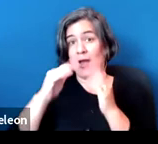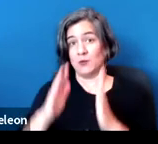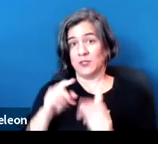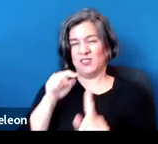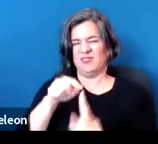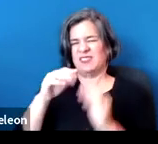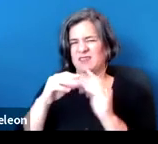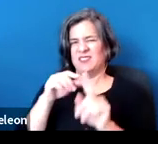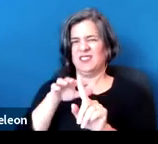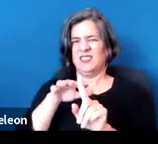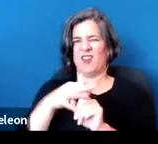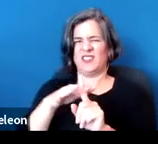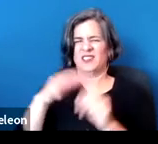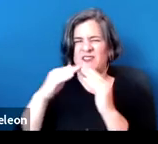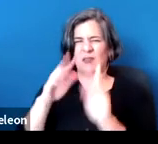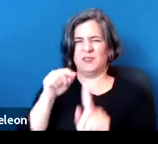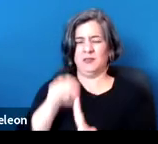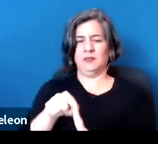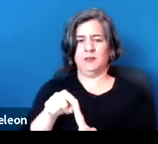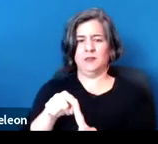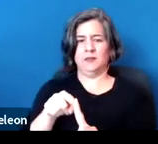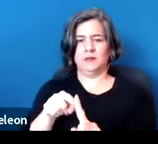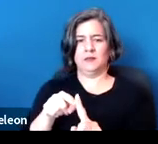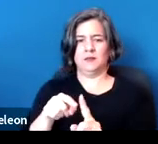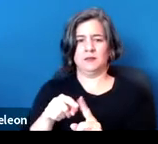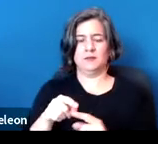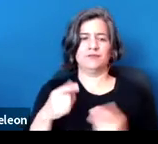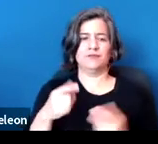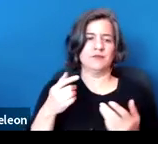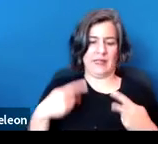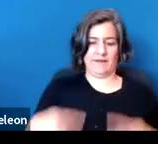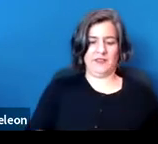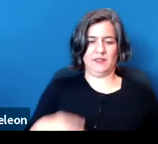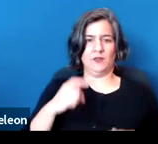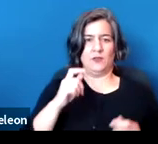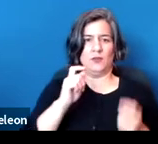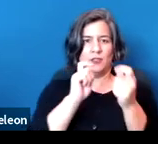so something that might be considered a physical adjustment would be maybe adjusting parking